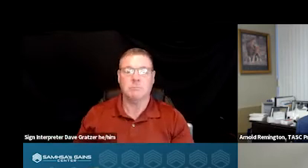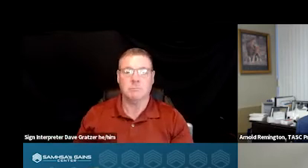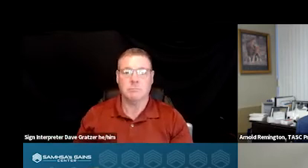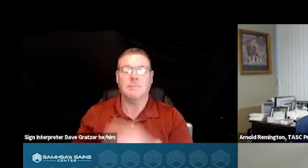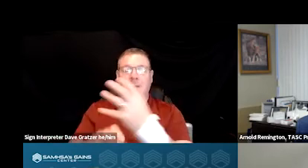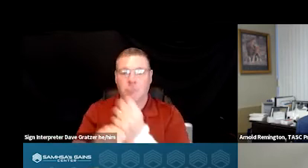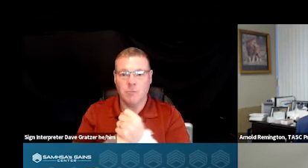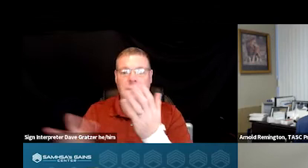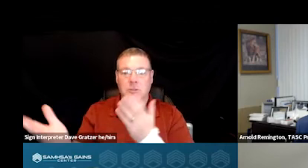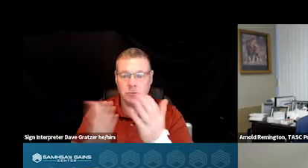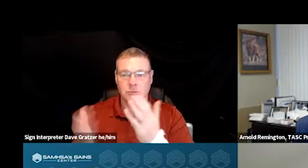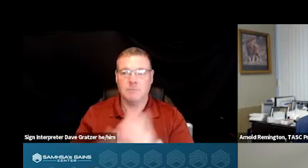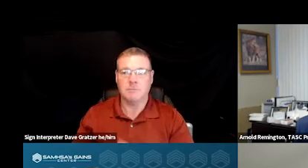that they were referred to.